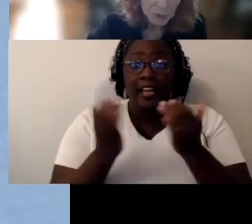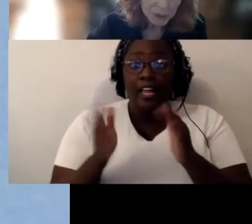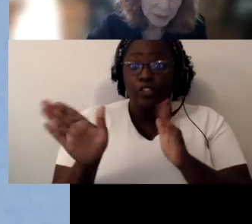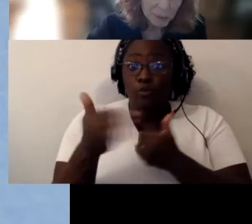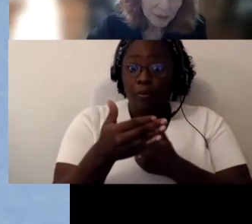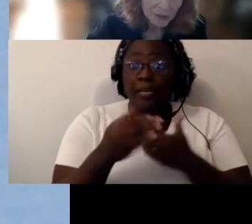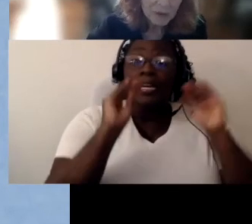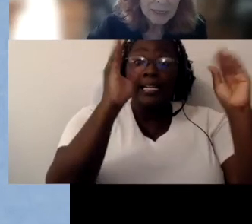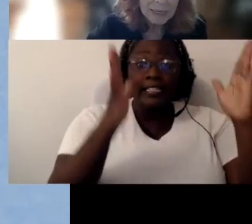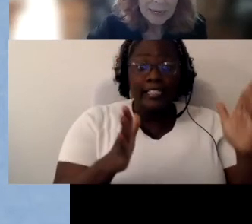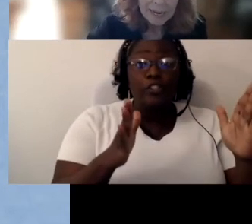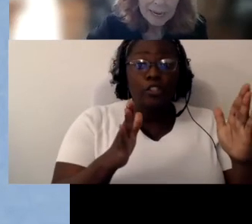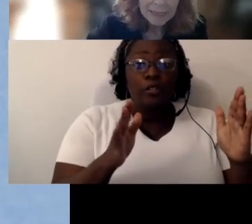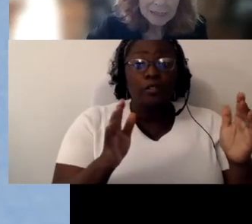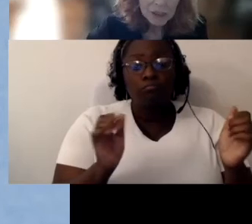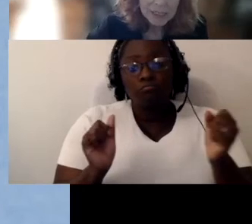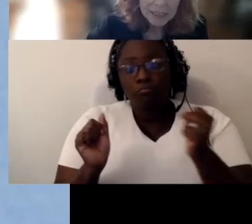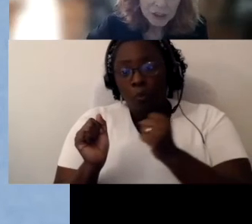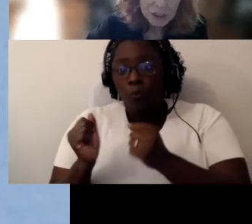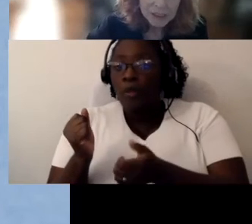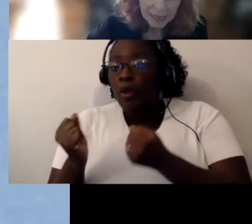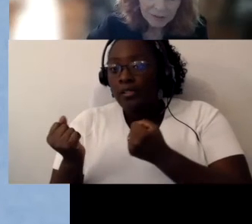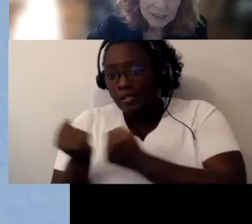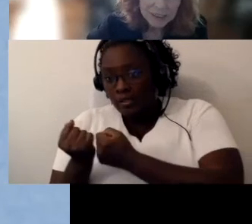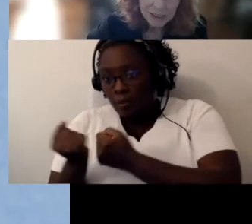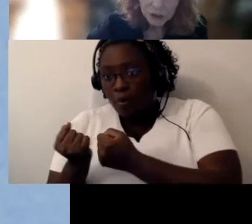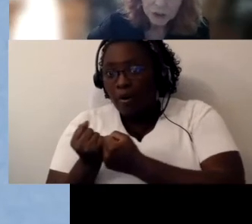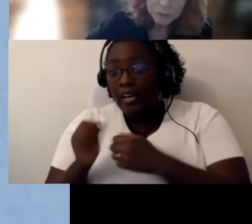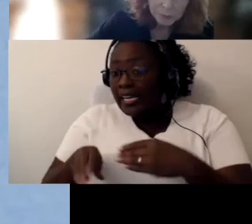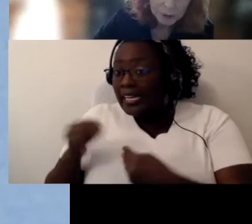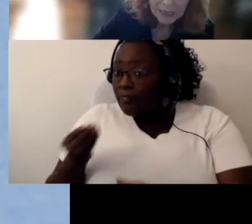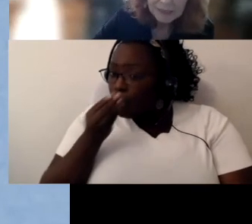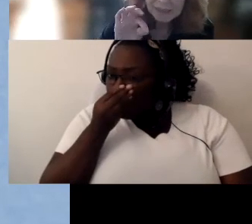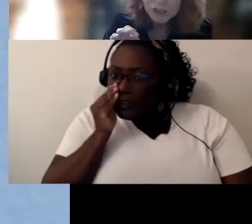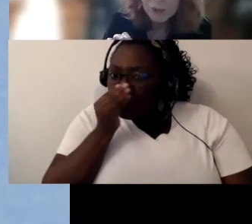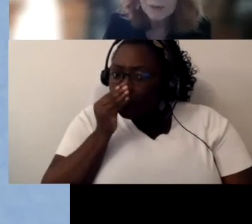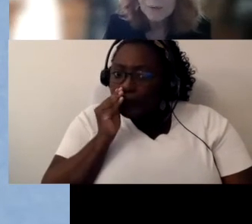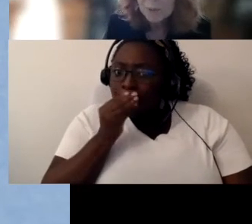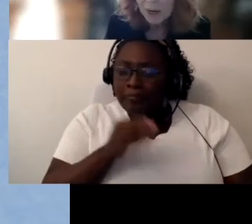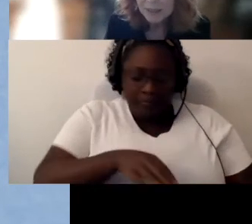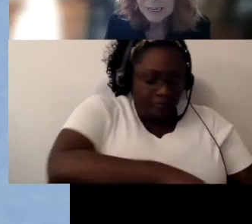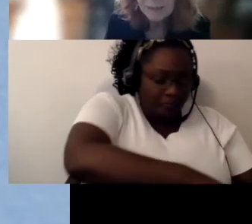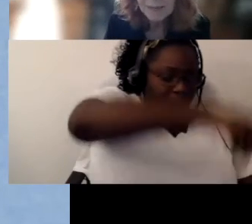working with her. And her teacher pulled out a tissue out of the box, and then handed it